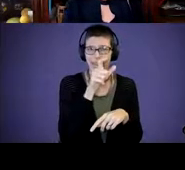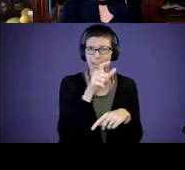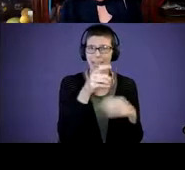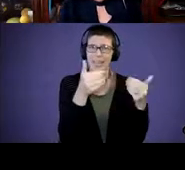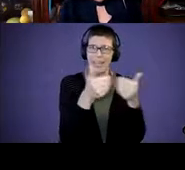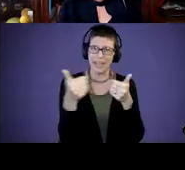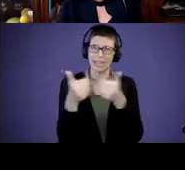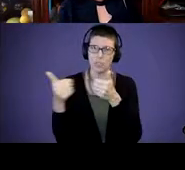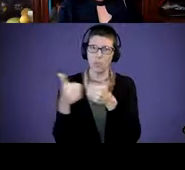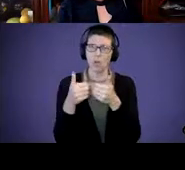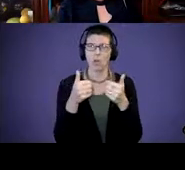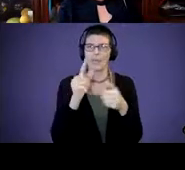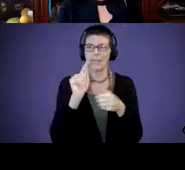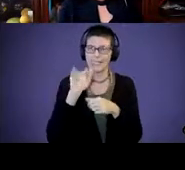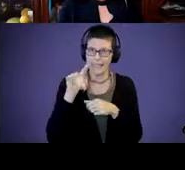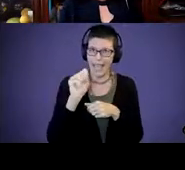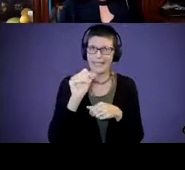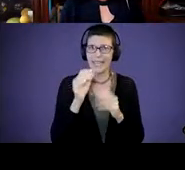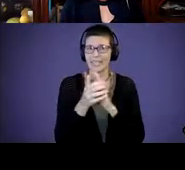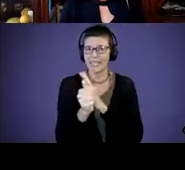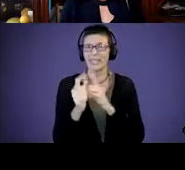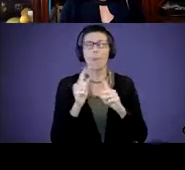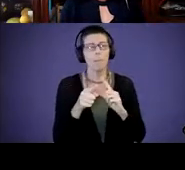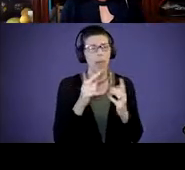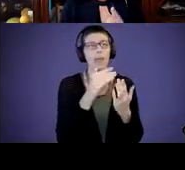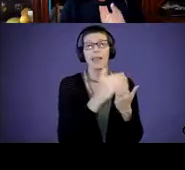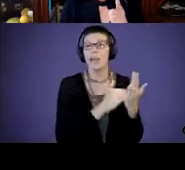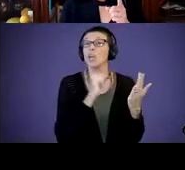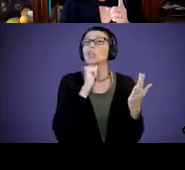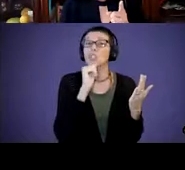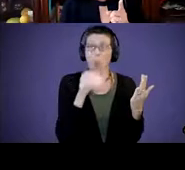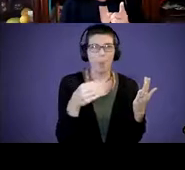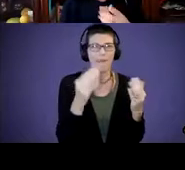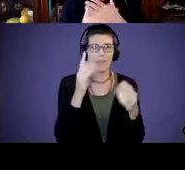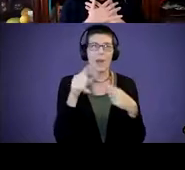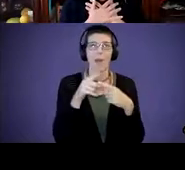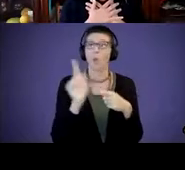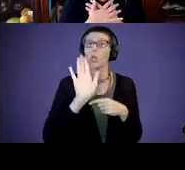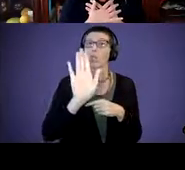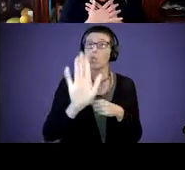child may have. But they don't provide information about where your unique child, your child